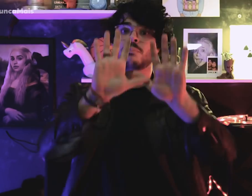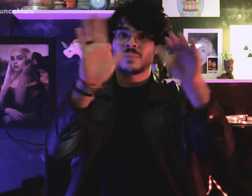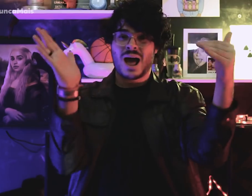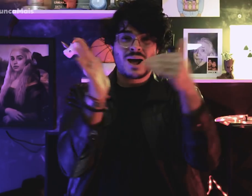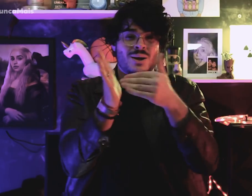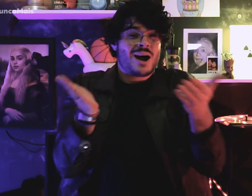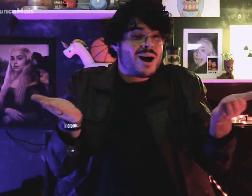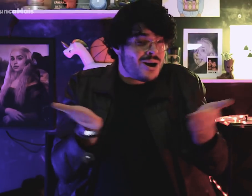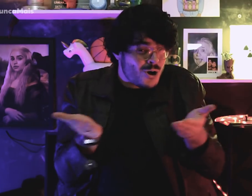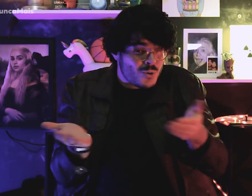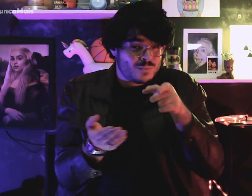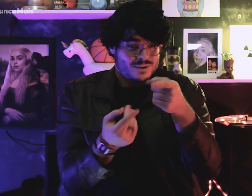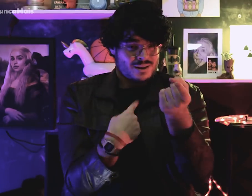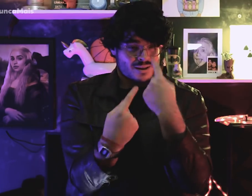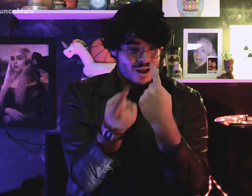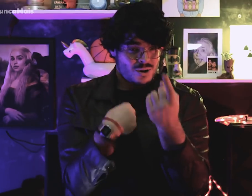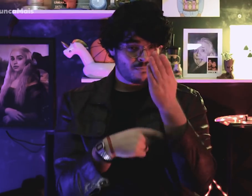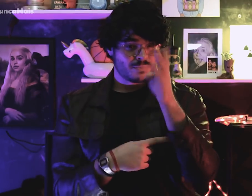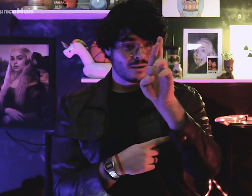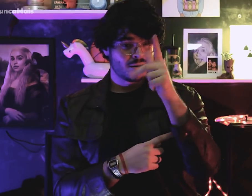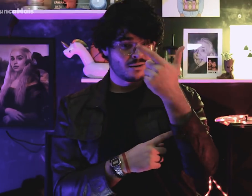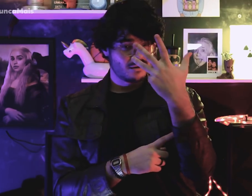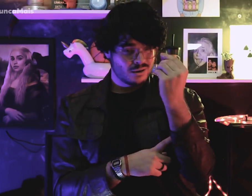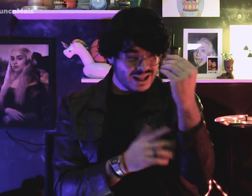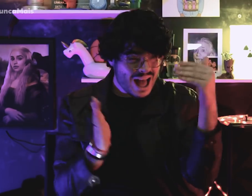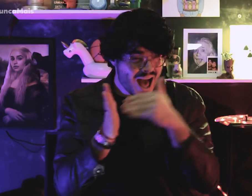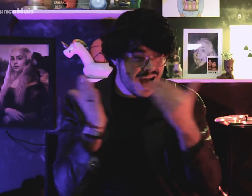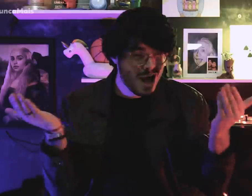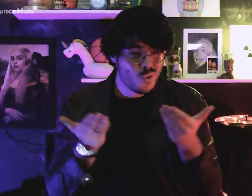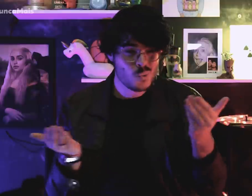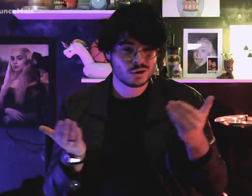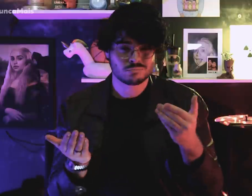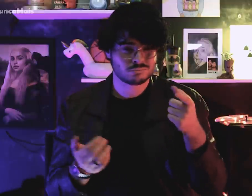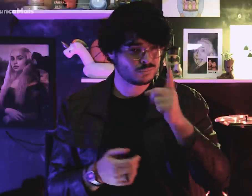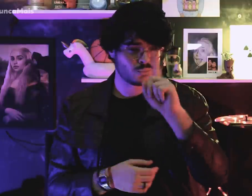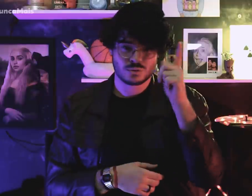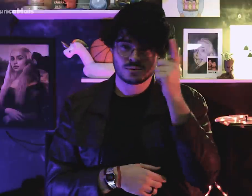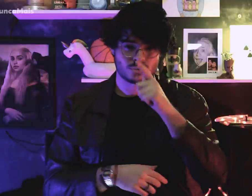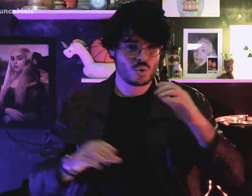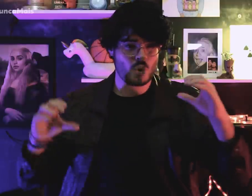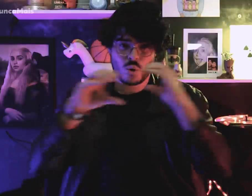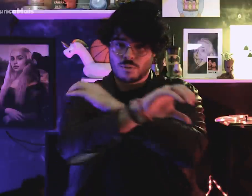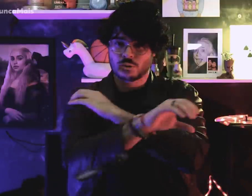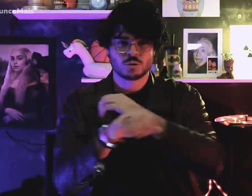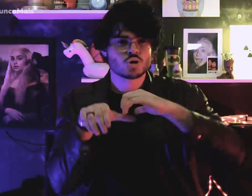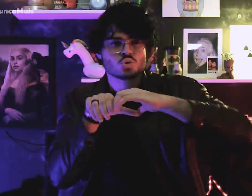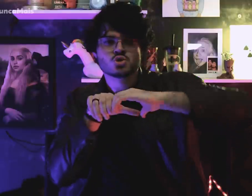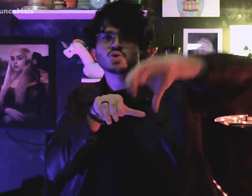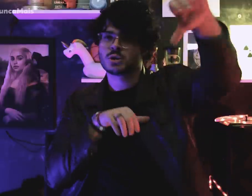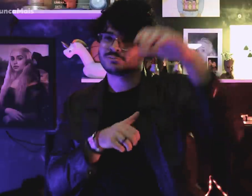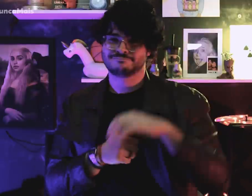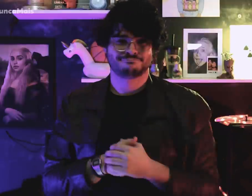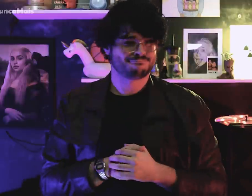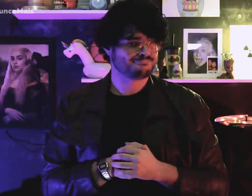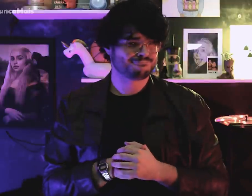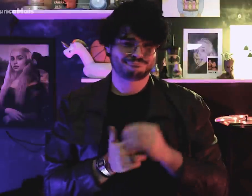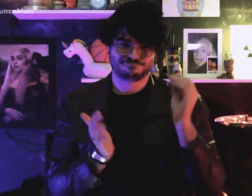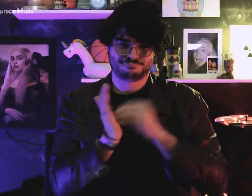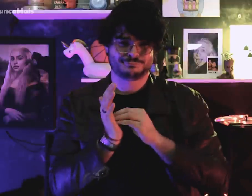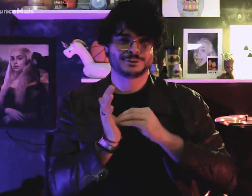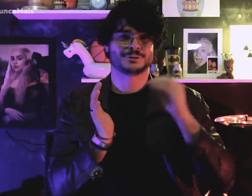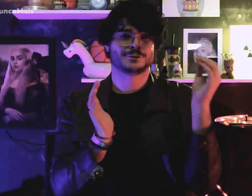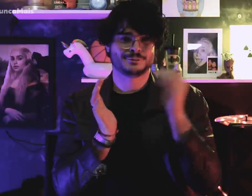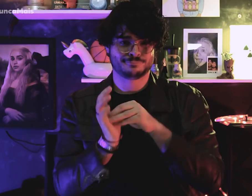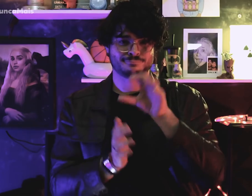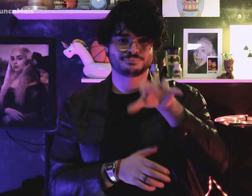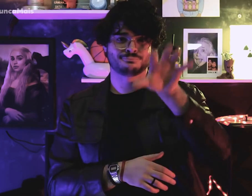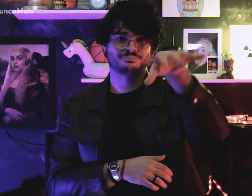Until today, the works of the Transamazônica highway BR-230 are not yet completed.